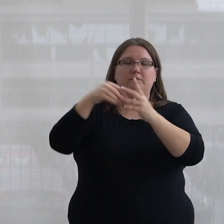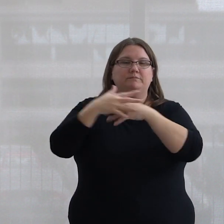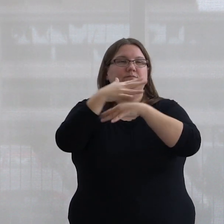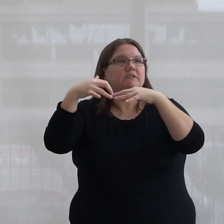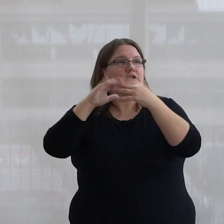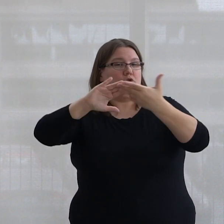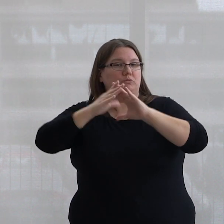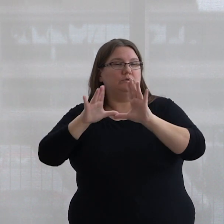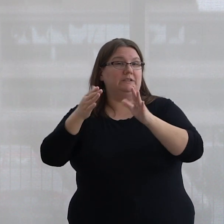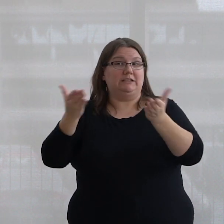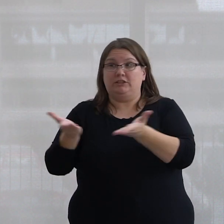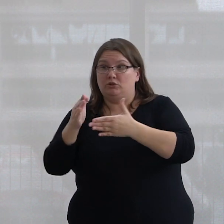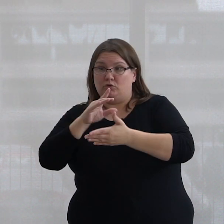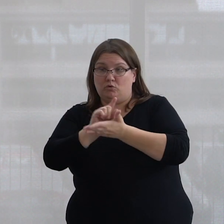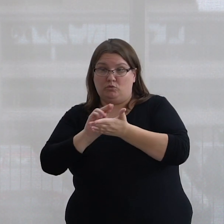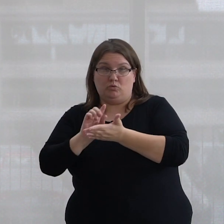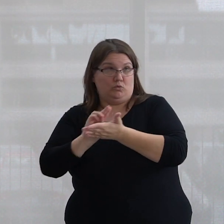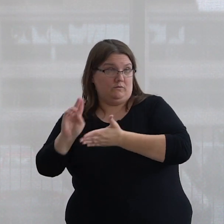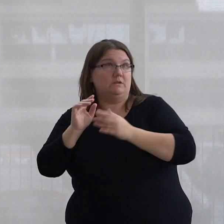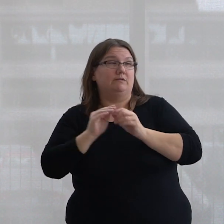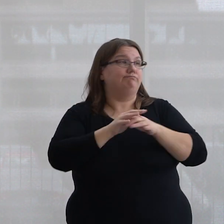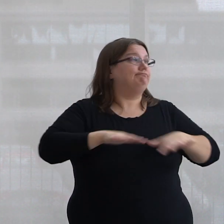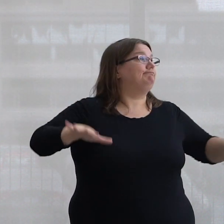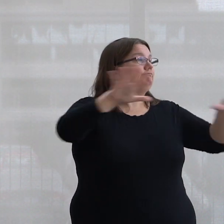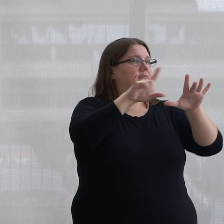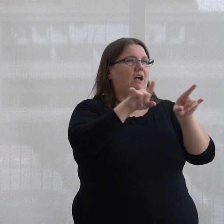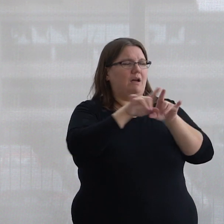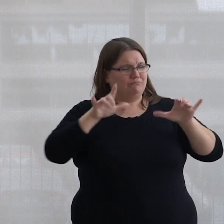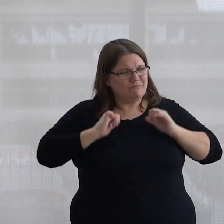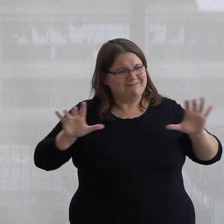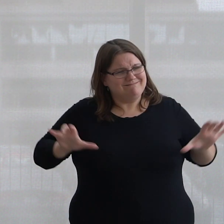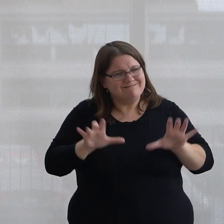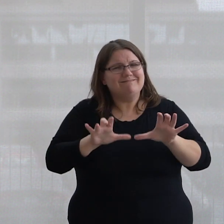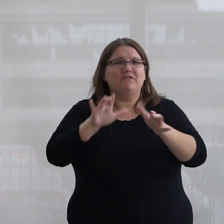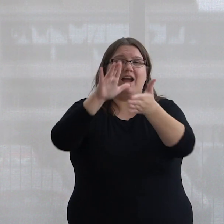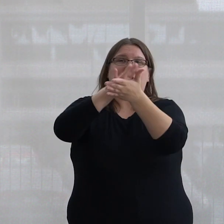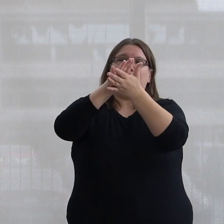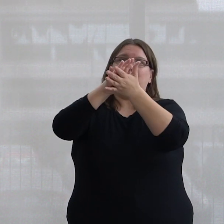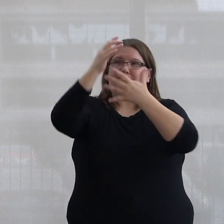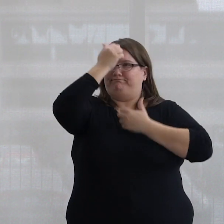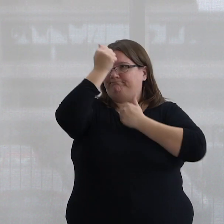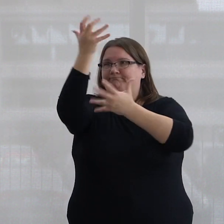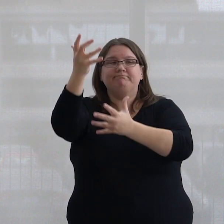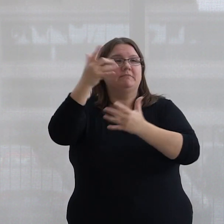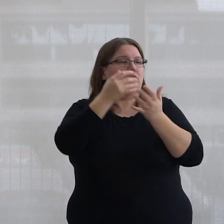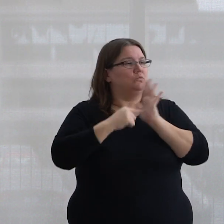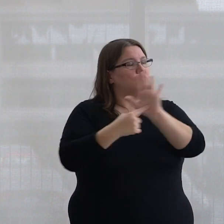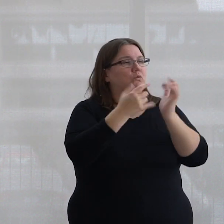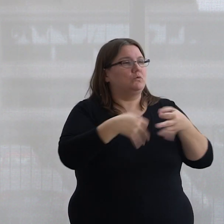community, on campus, and beyond, I am actively working to decolonize academia and to emphasize the importance of Indigenous narratives